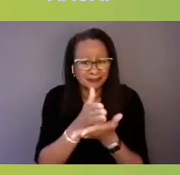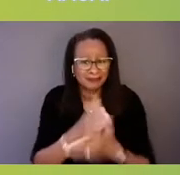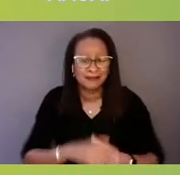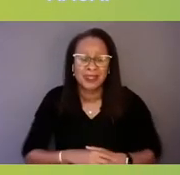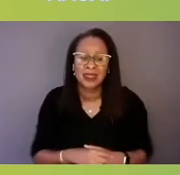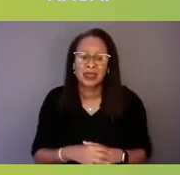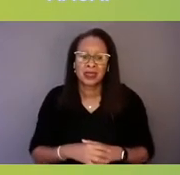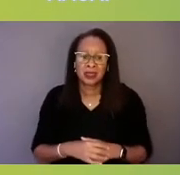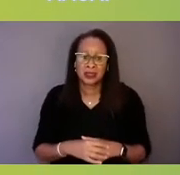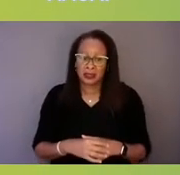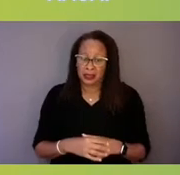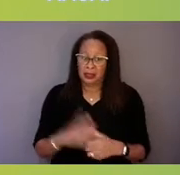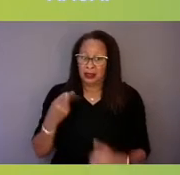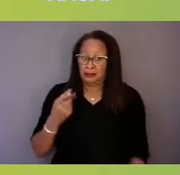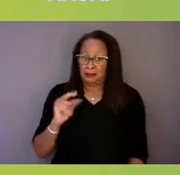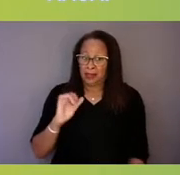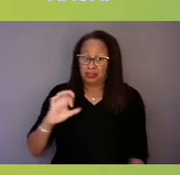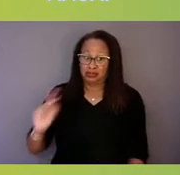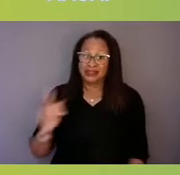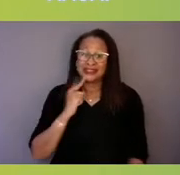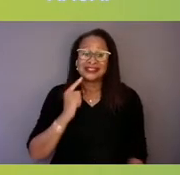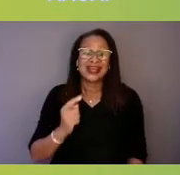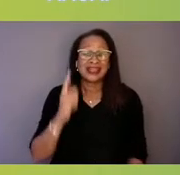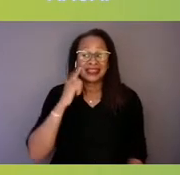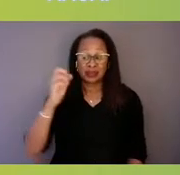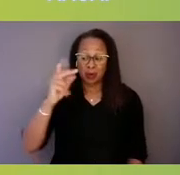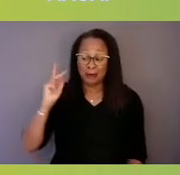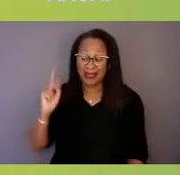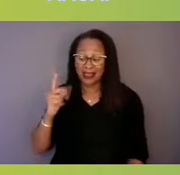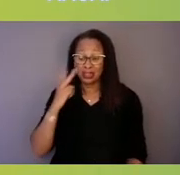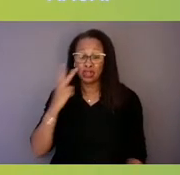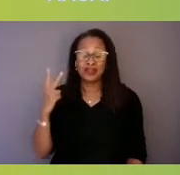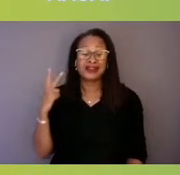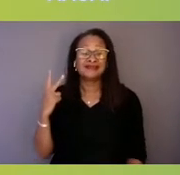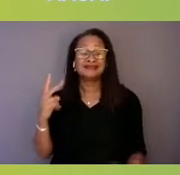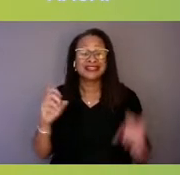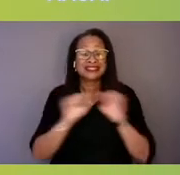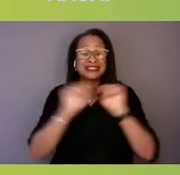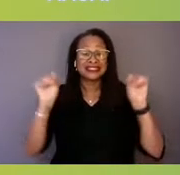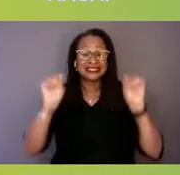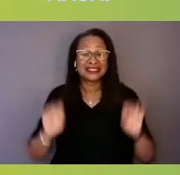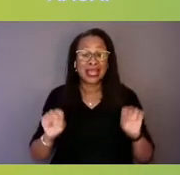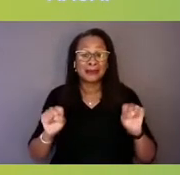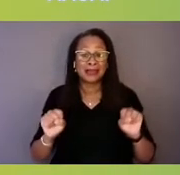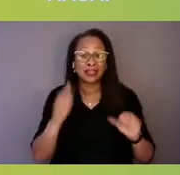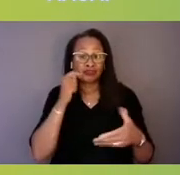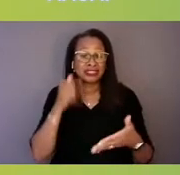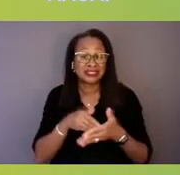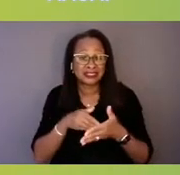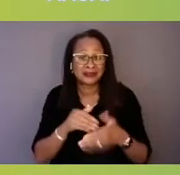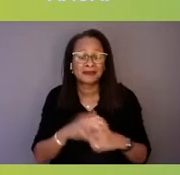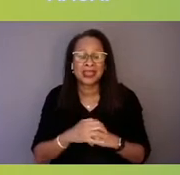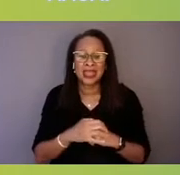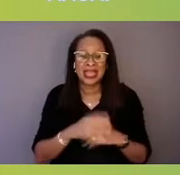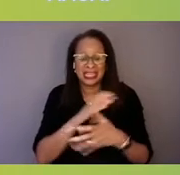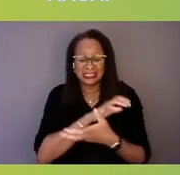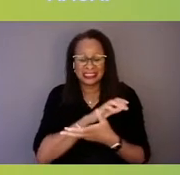and look at systemic racism and the destructive aspects of prejudice in this country.